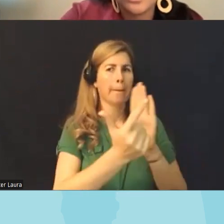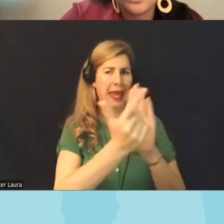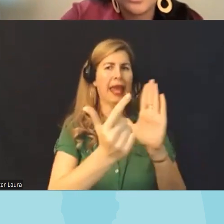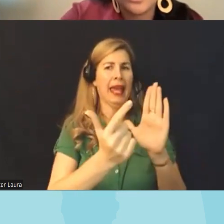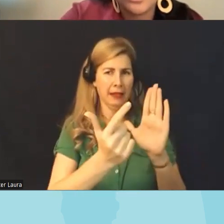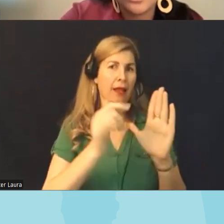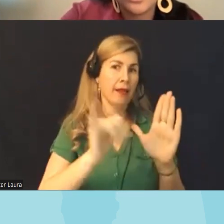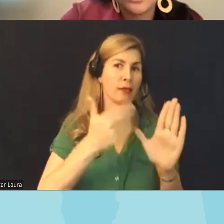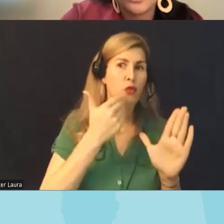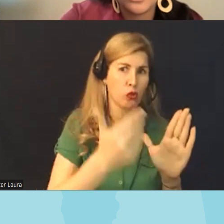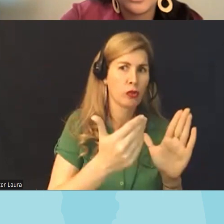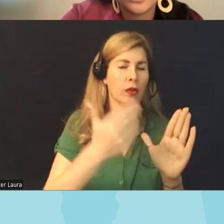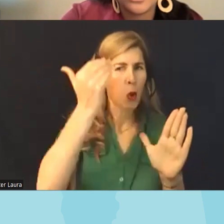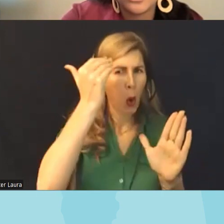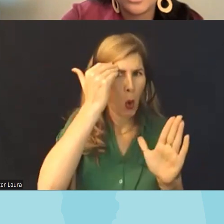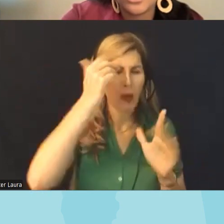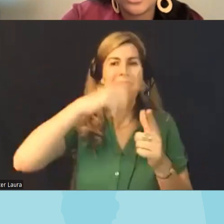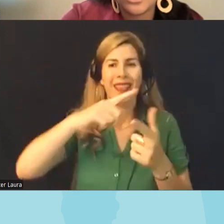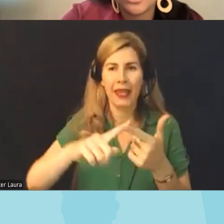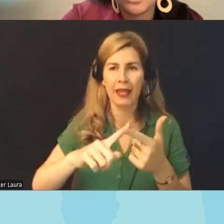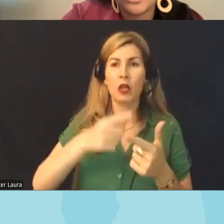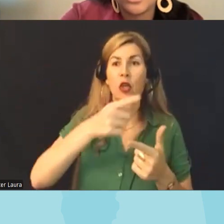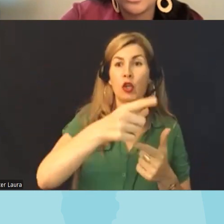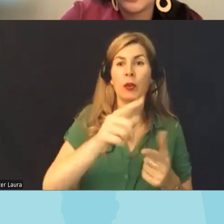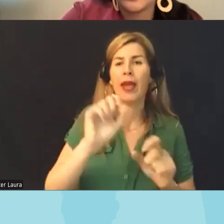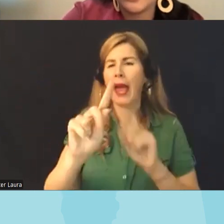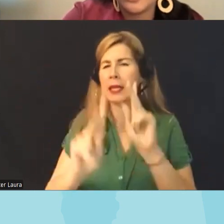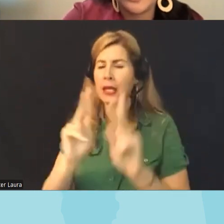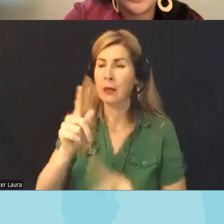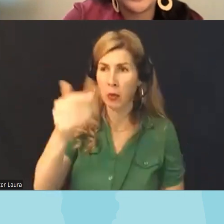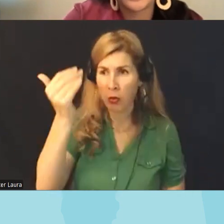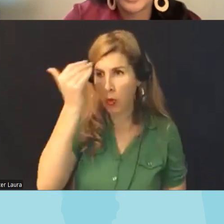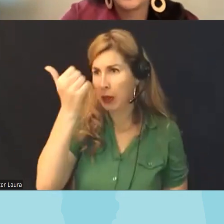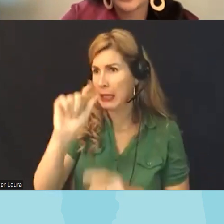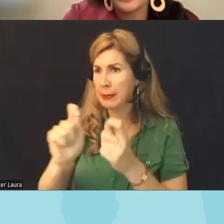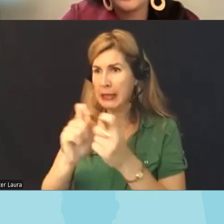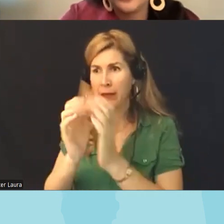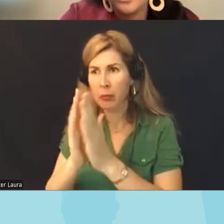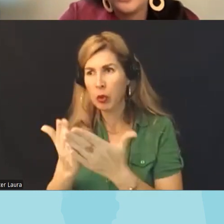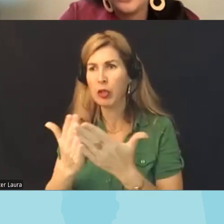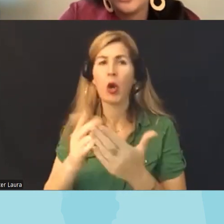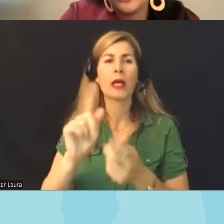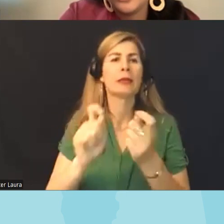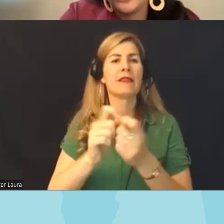talk to people about uh specific books they might know or authors they might know um or you know be